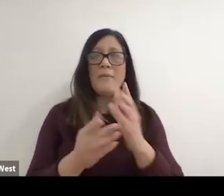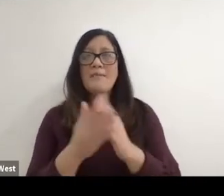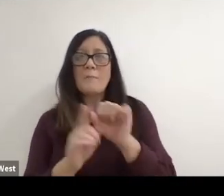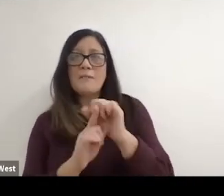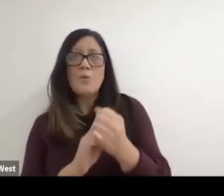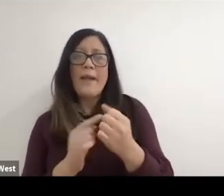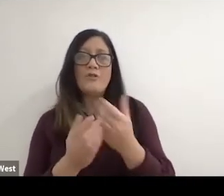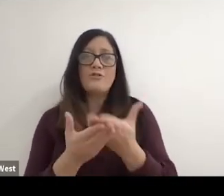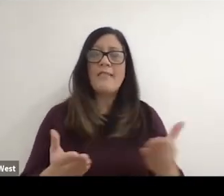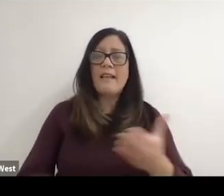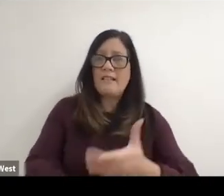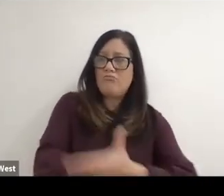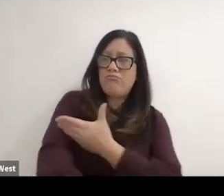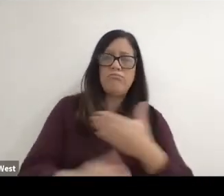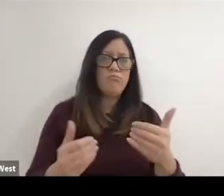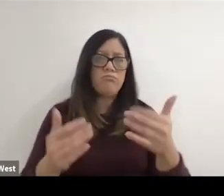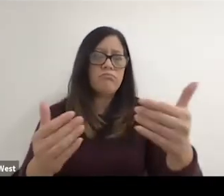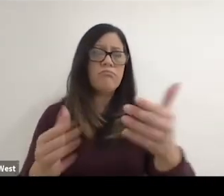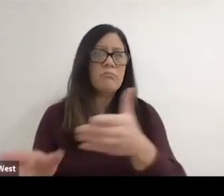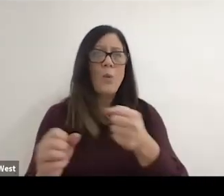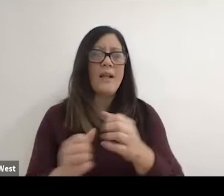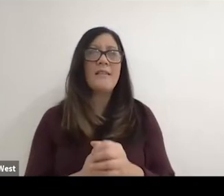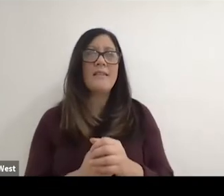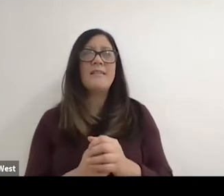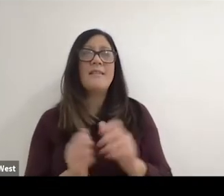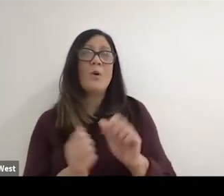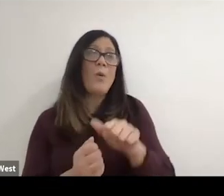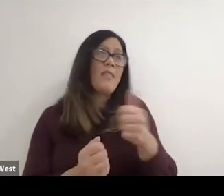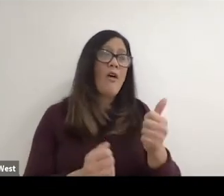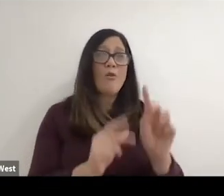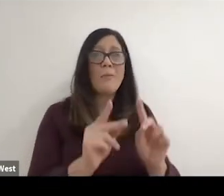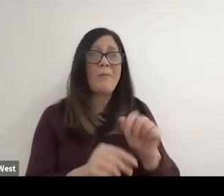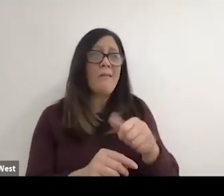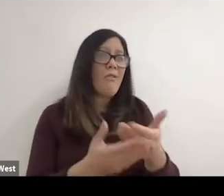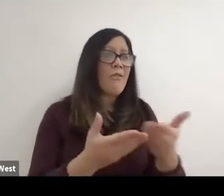things progress quickly and with other things they don't progresses quickly in the Times you think